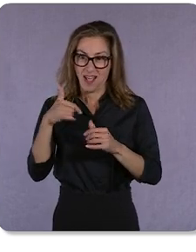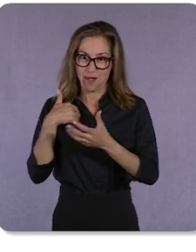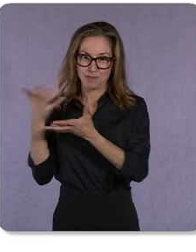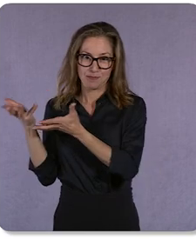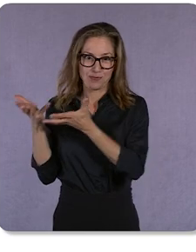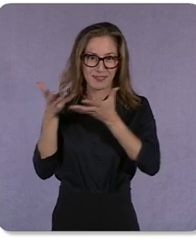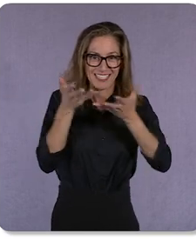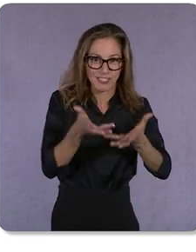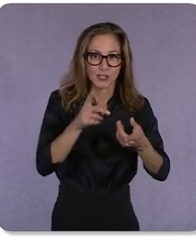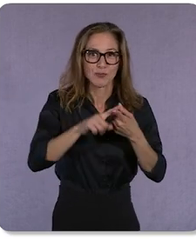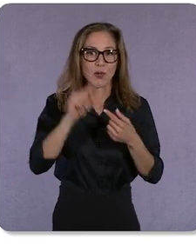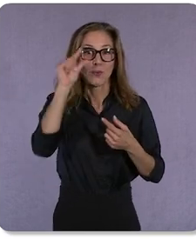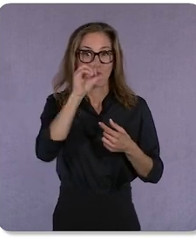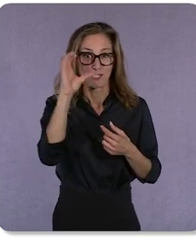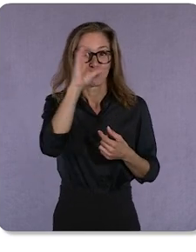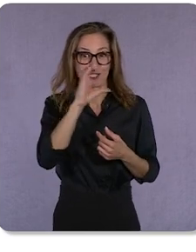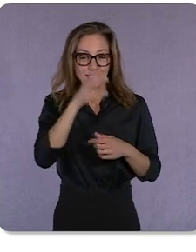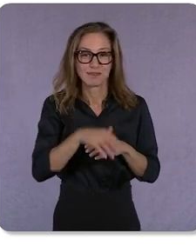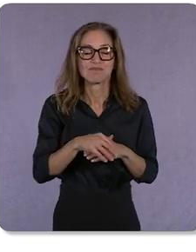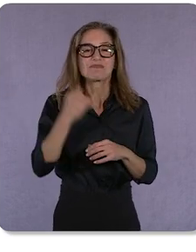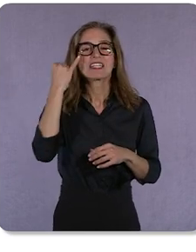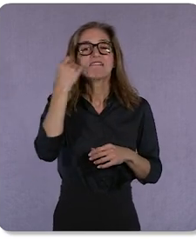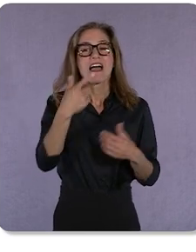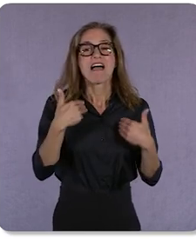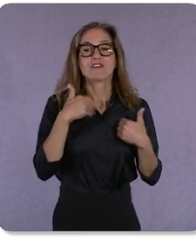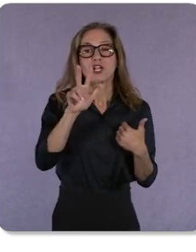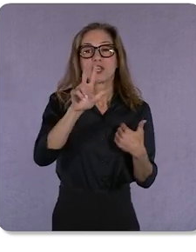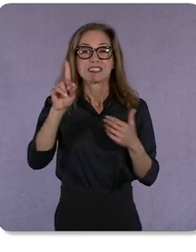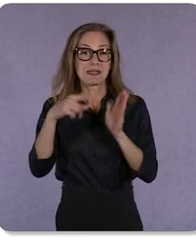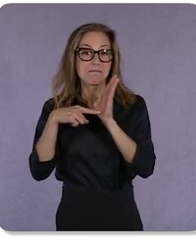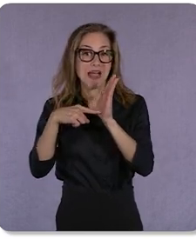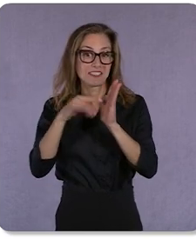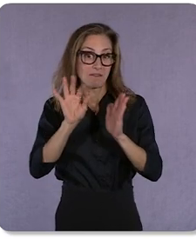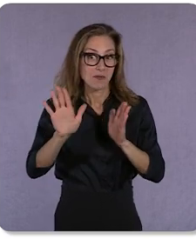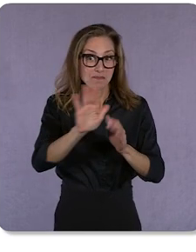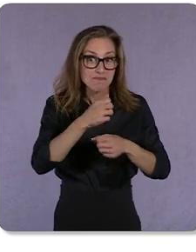If you have 3D models of the products you sell, Google can now surface them to shoppers